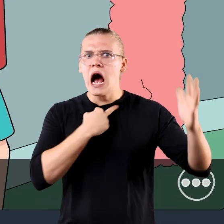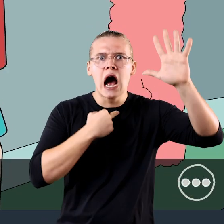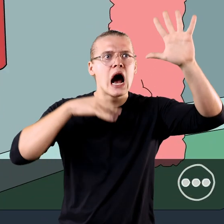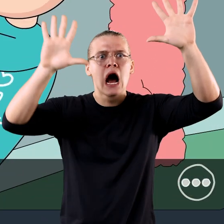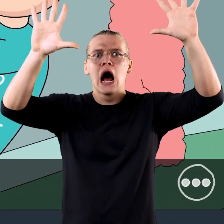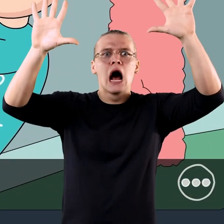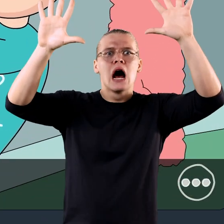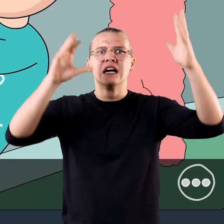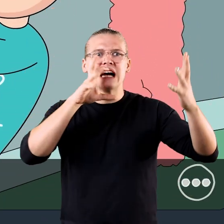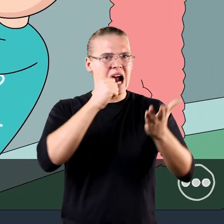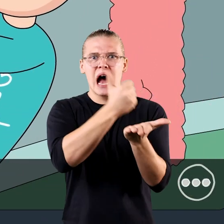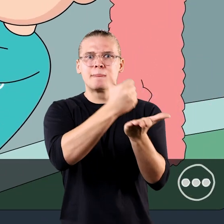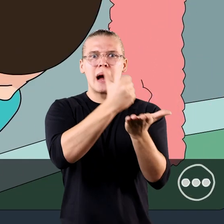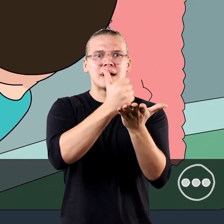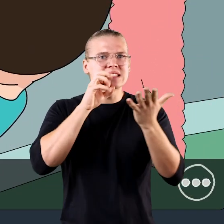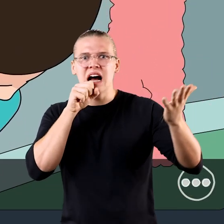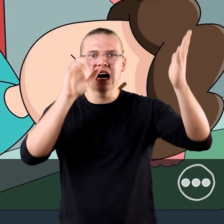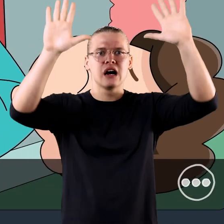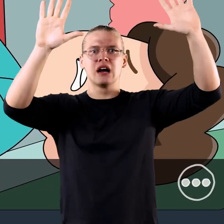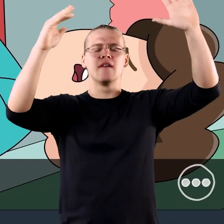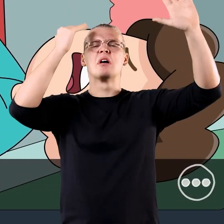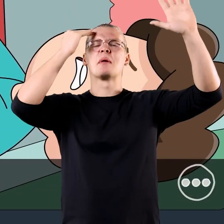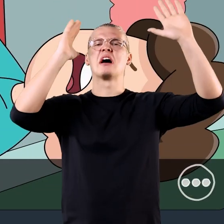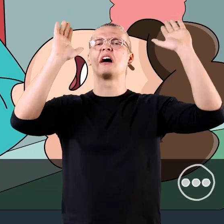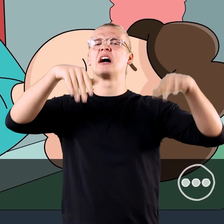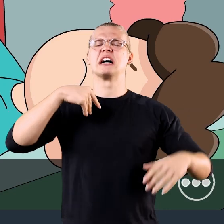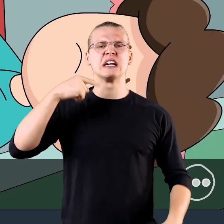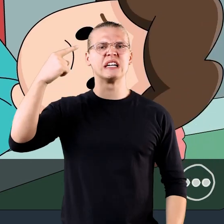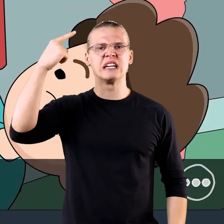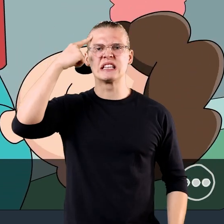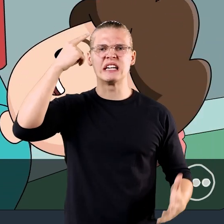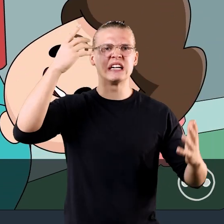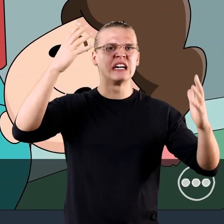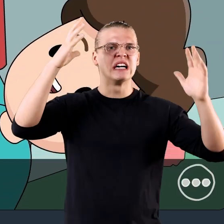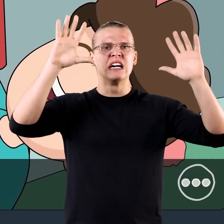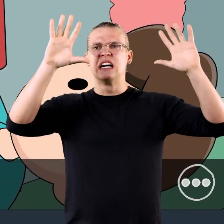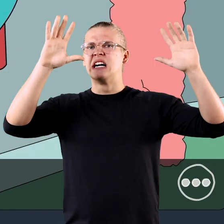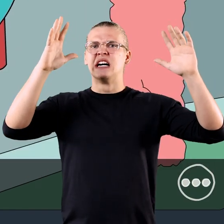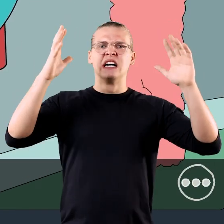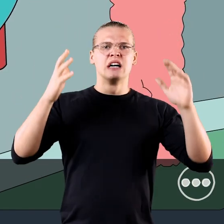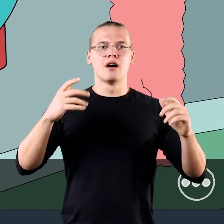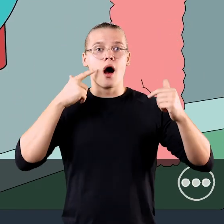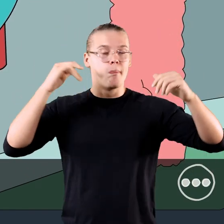Uhh. I'm really stuck. Help? Sir Meows A Lot? Never mind. I think I...